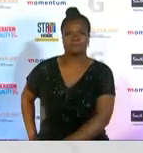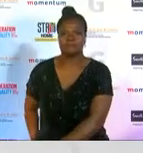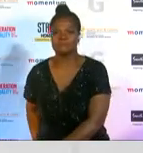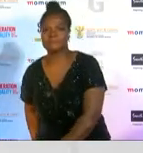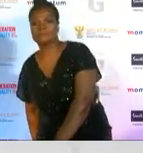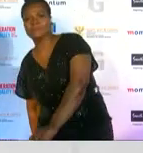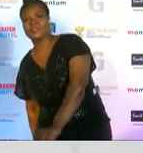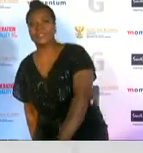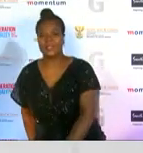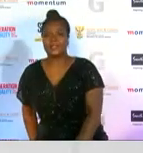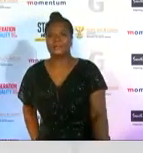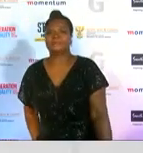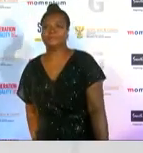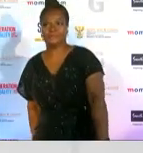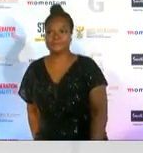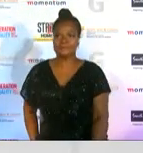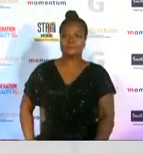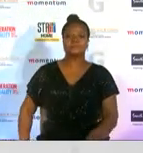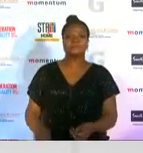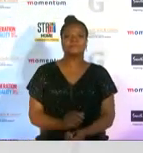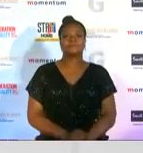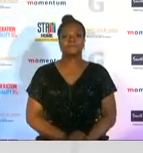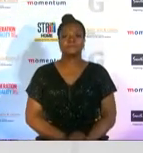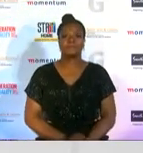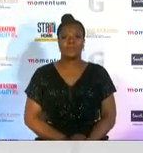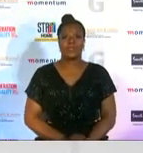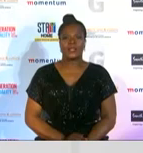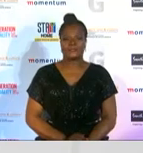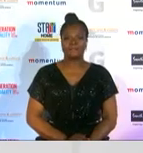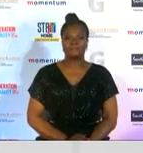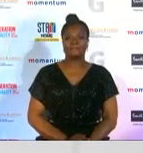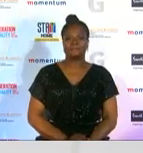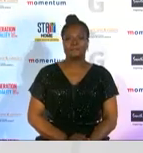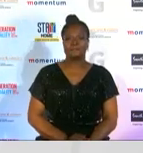dynamite top three in the estee lauder style star of the year category let's